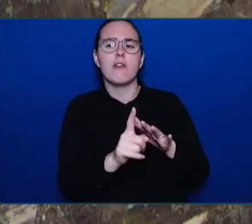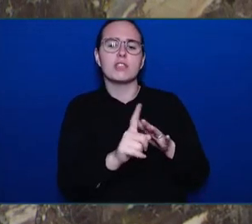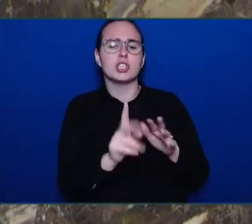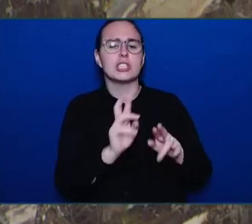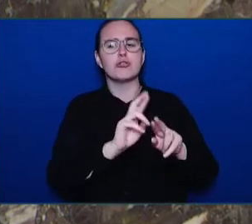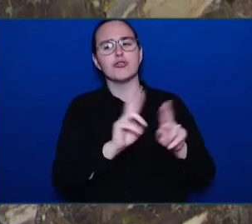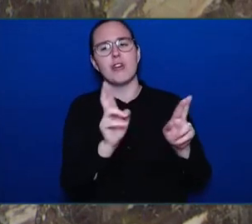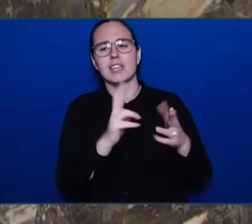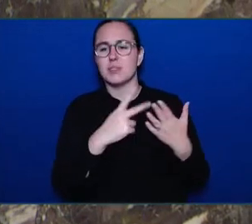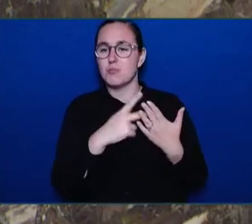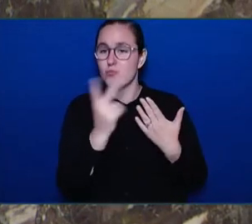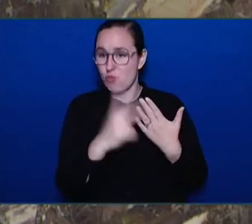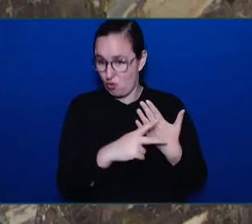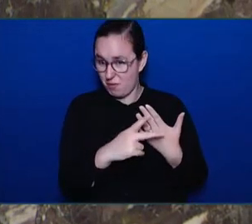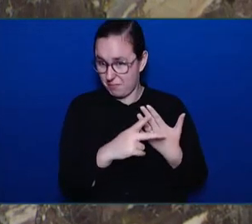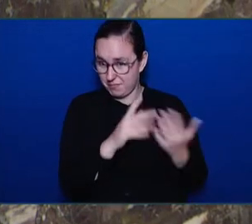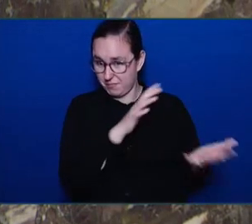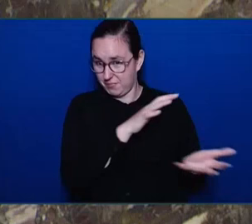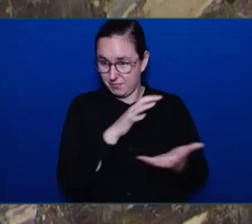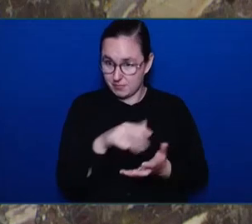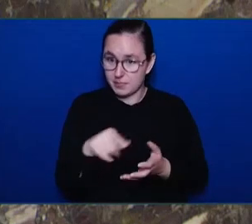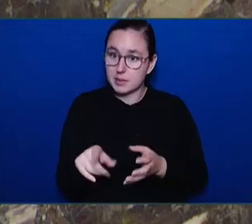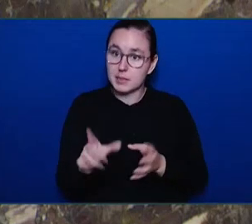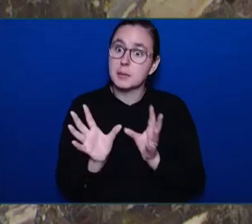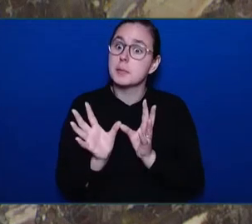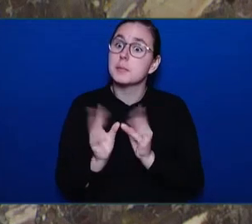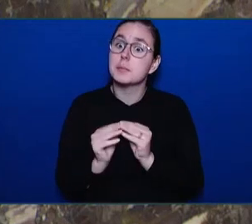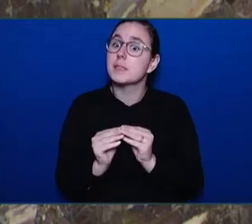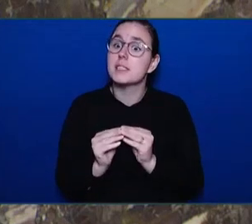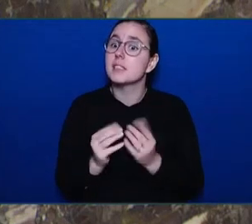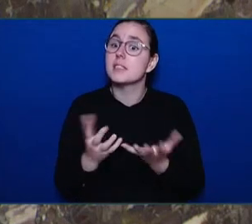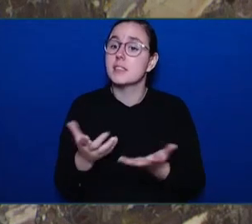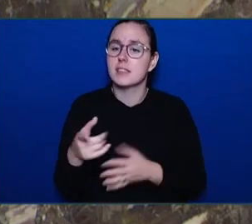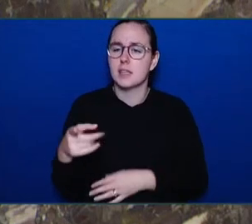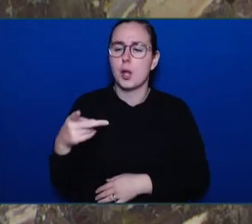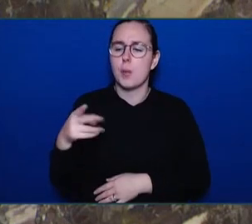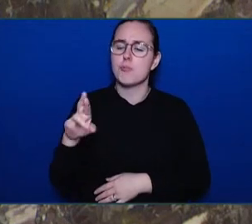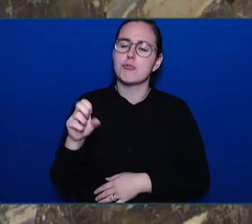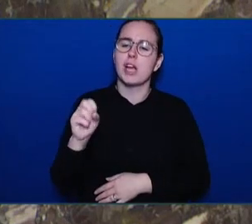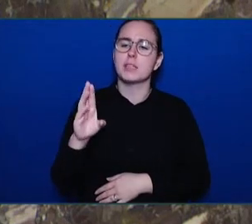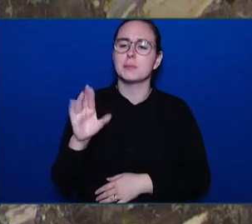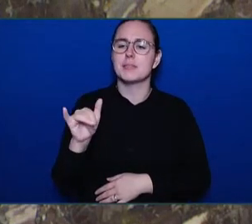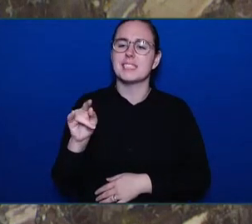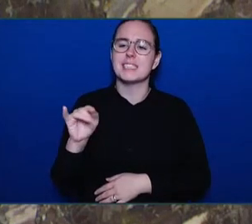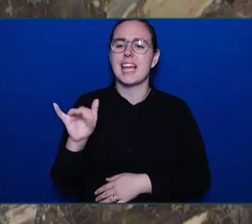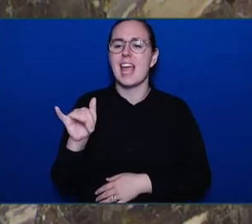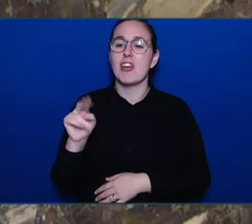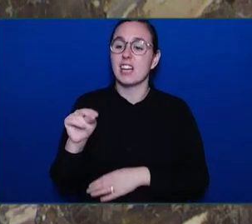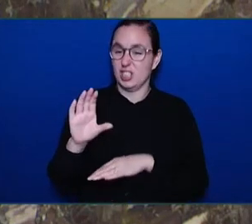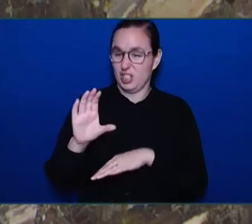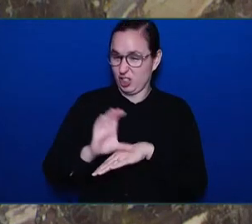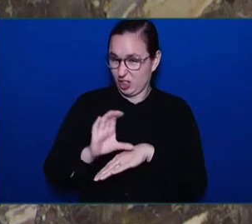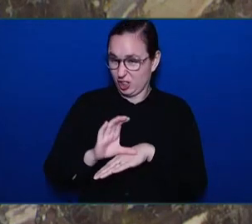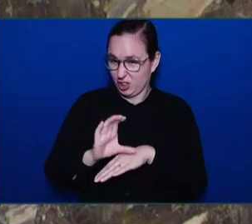to congregant Mary Bitroff. I first met Mary at meetings sparked last year by Courtenay mayor Bob